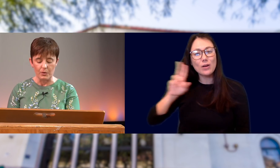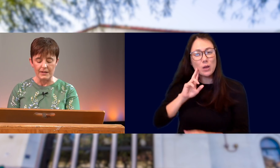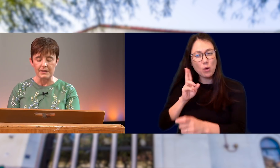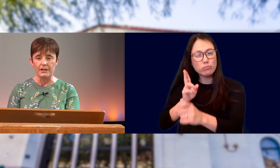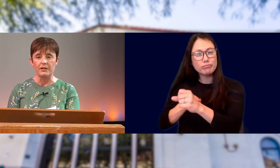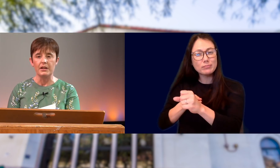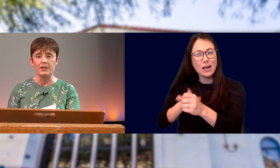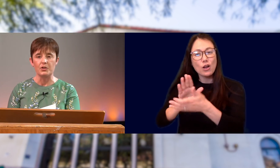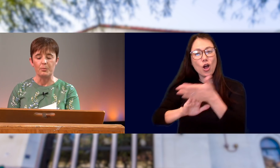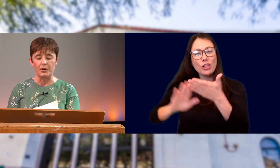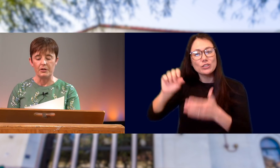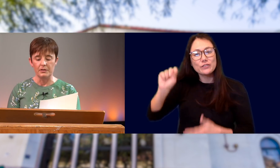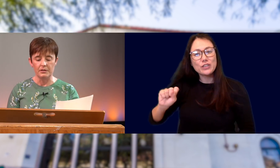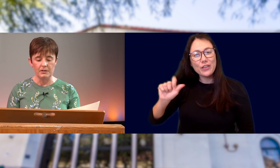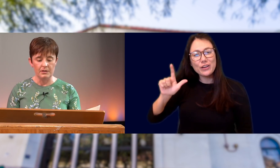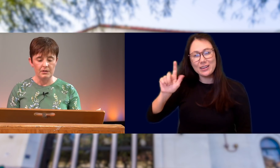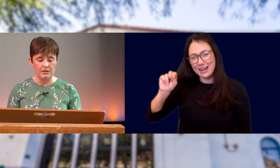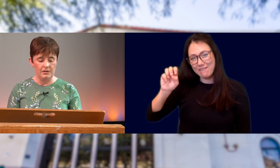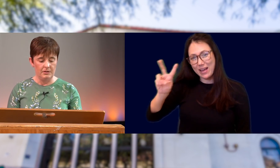A TRANSLATOR/INTERPRETER.